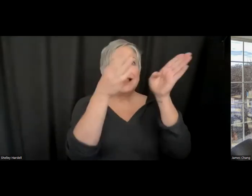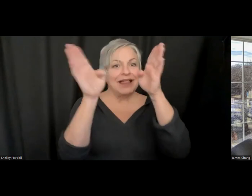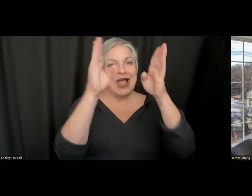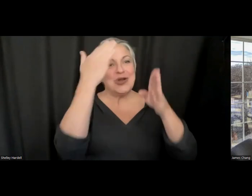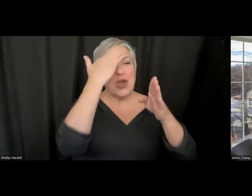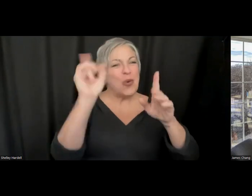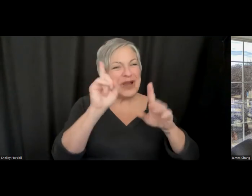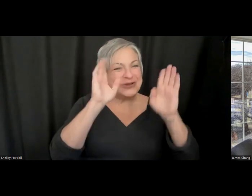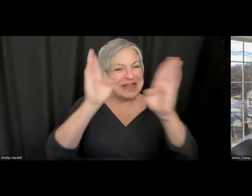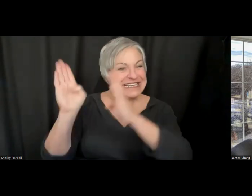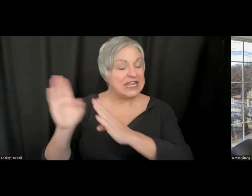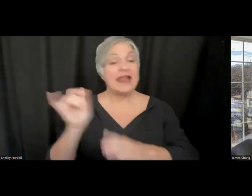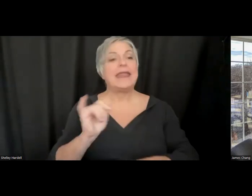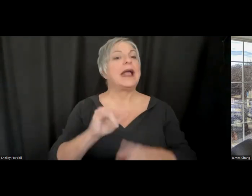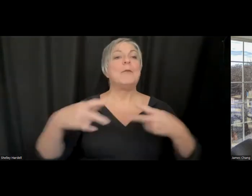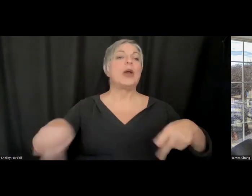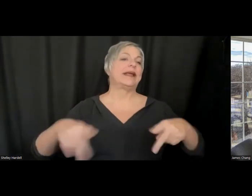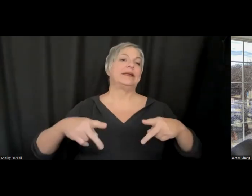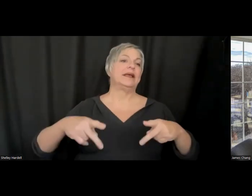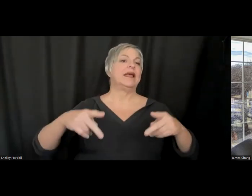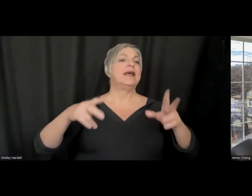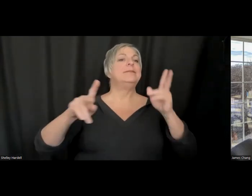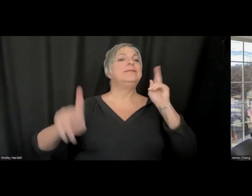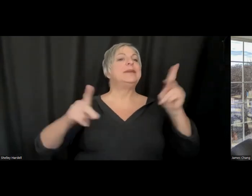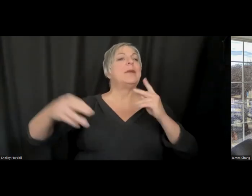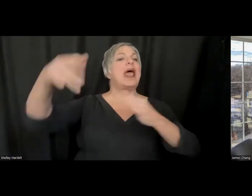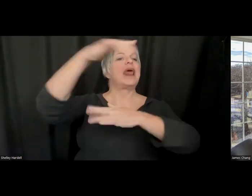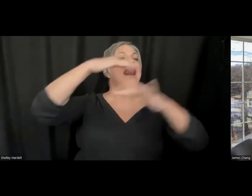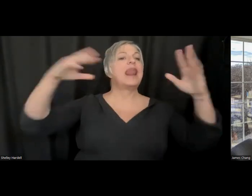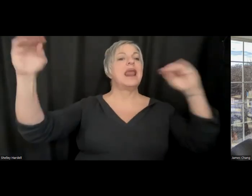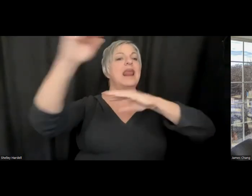effect, where you hearing her sort of off in the distance and